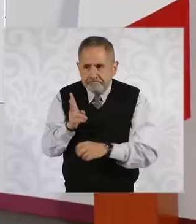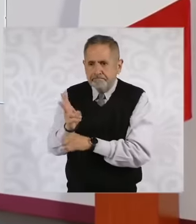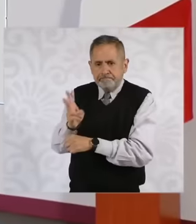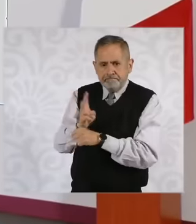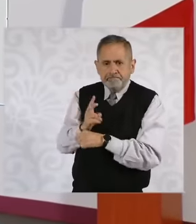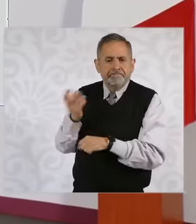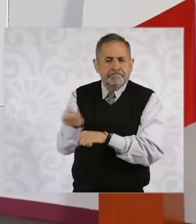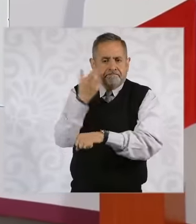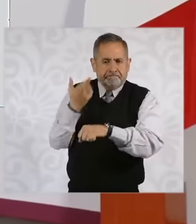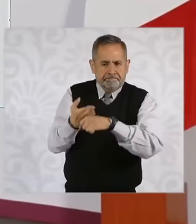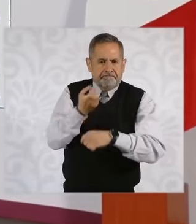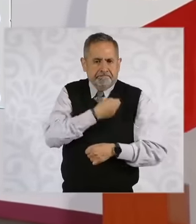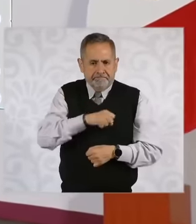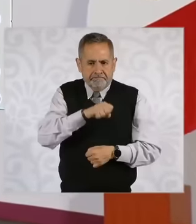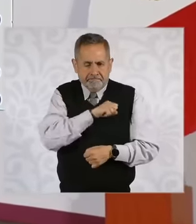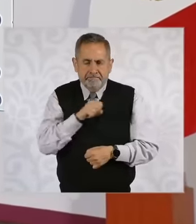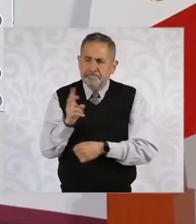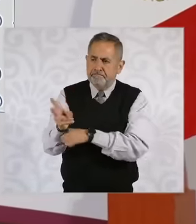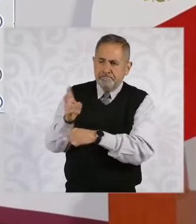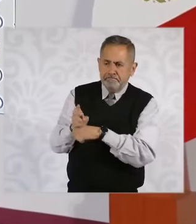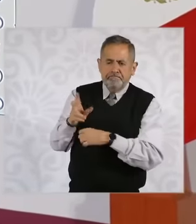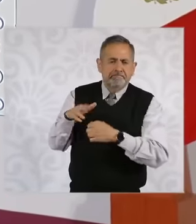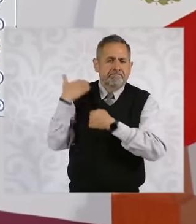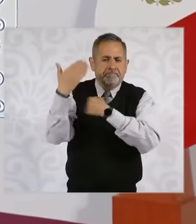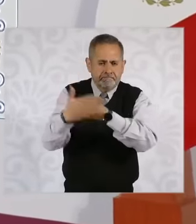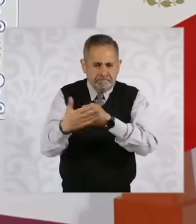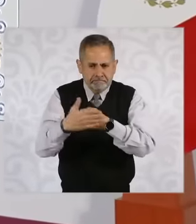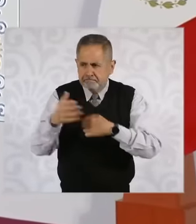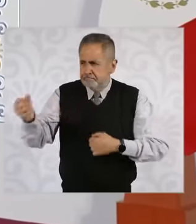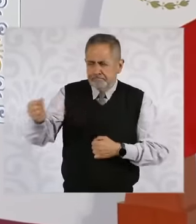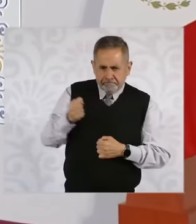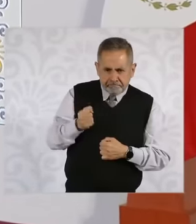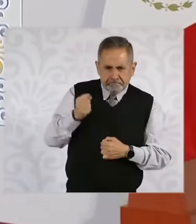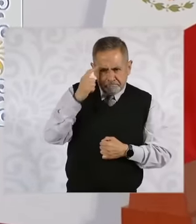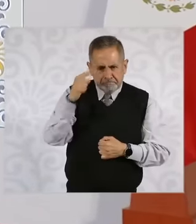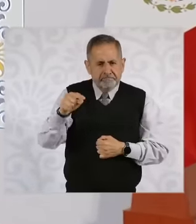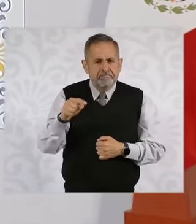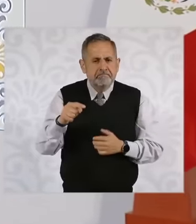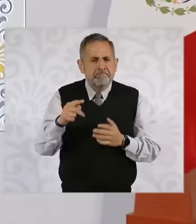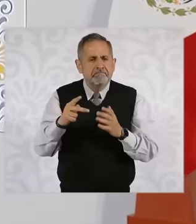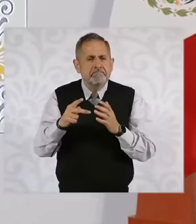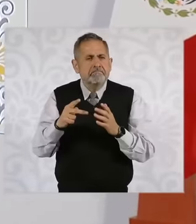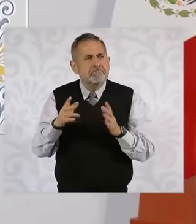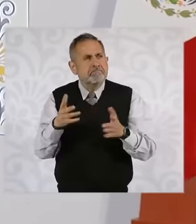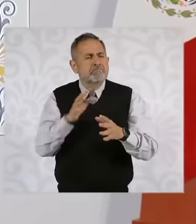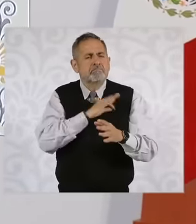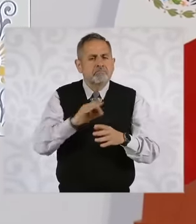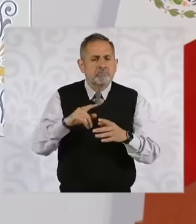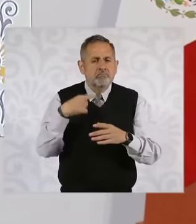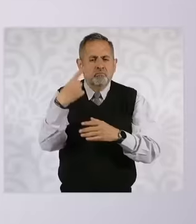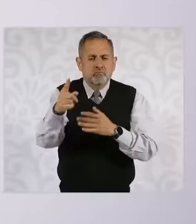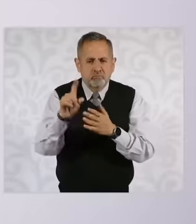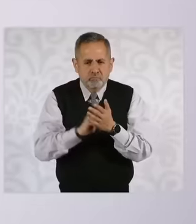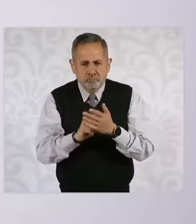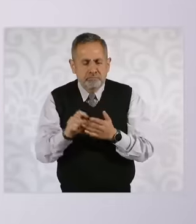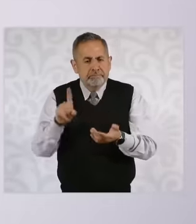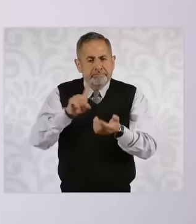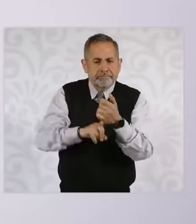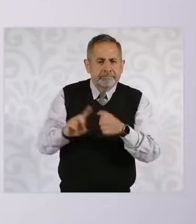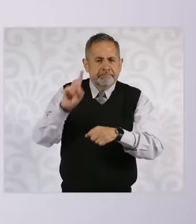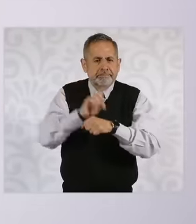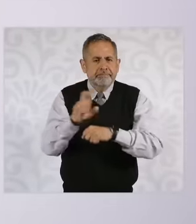of Health. Hey, in the morning we are going to return starting next month and on Tuesdays there will be